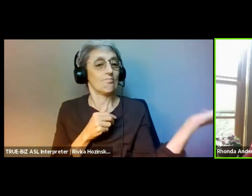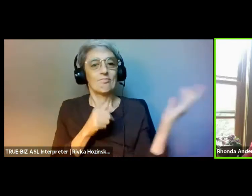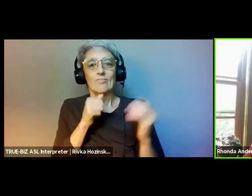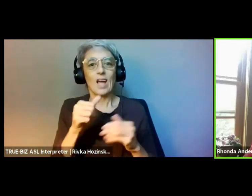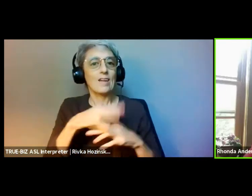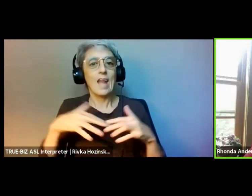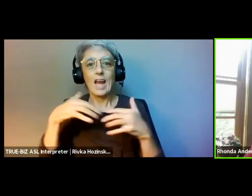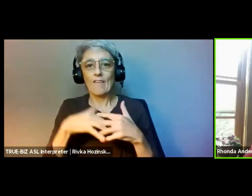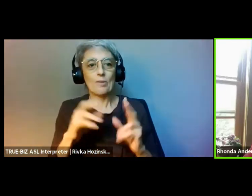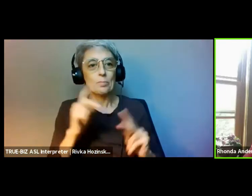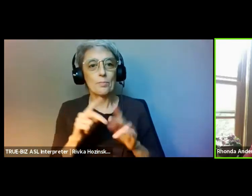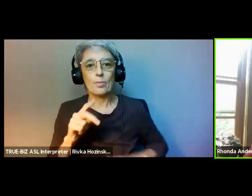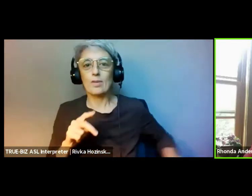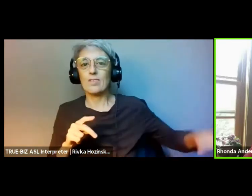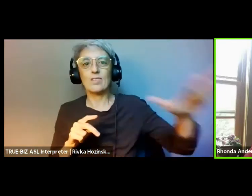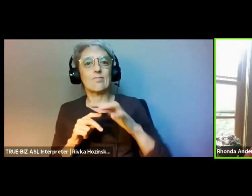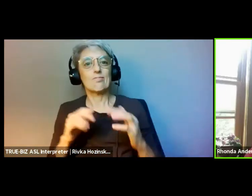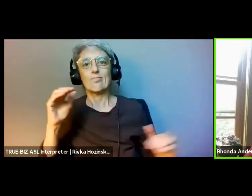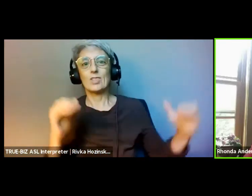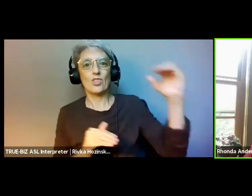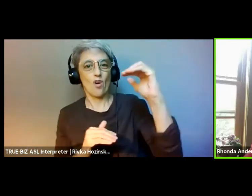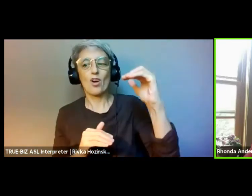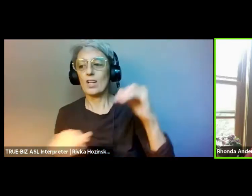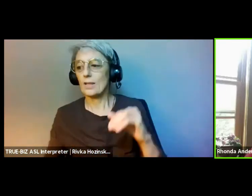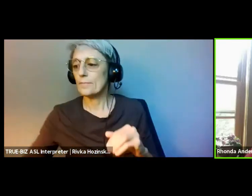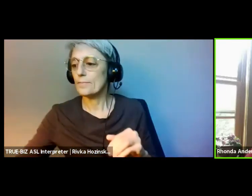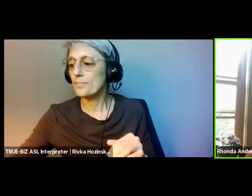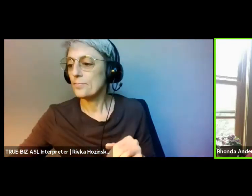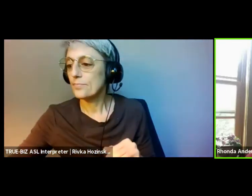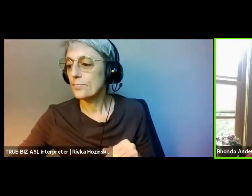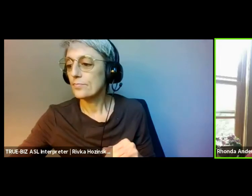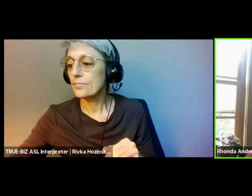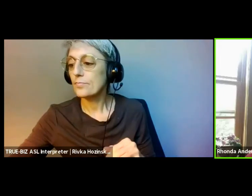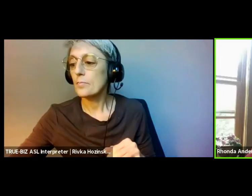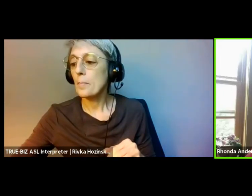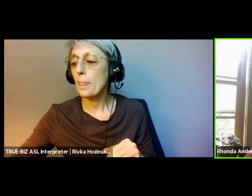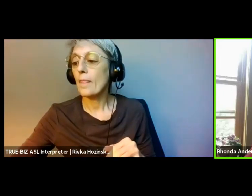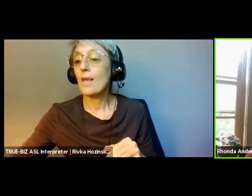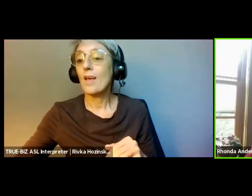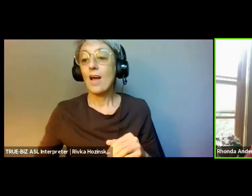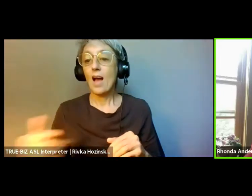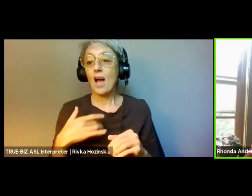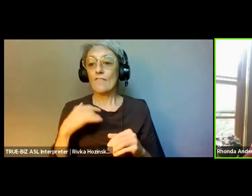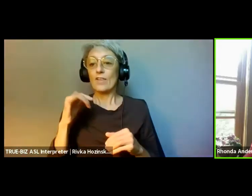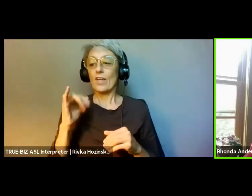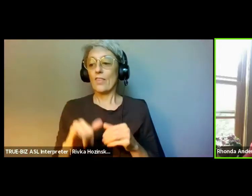and our planet through being engaged in regenerative practices that allow for the wealth of the productive labor,